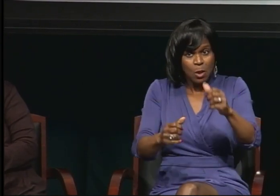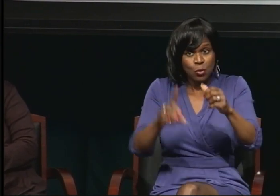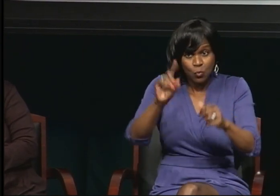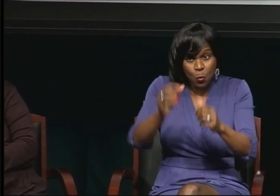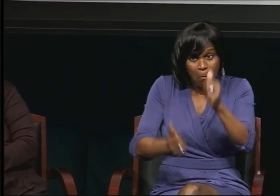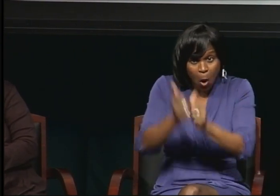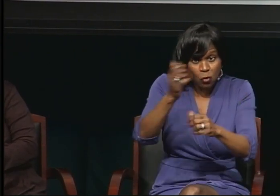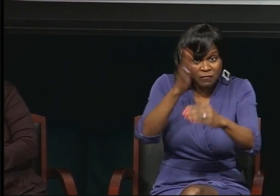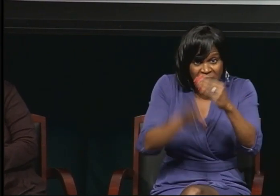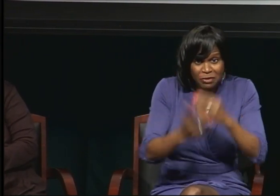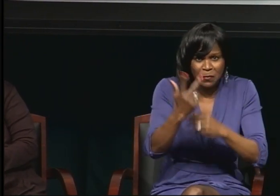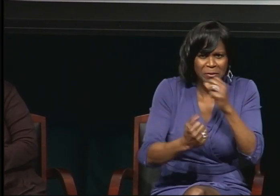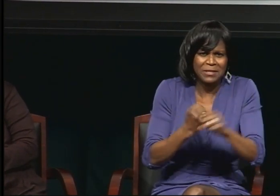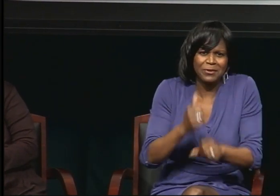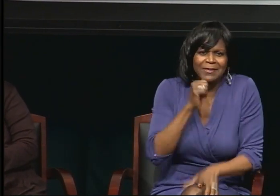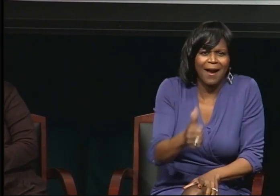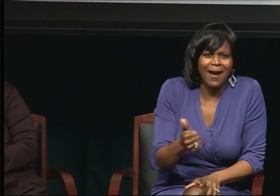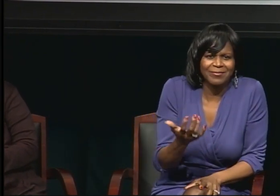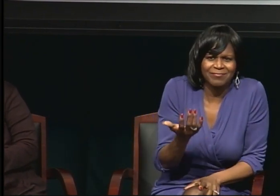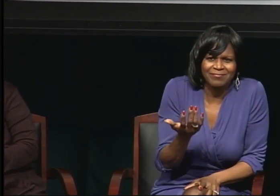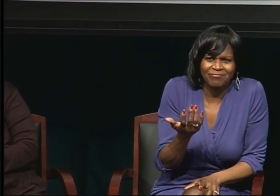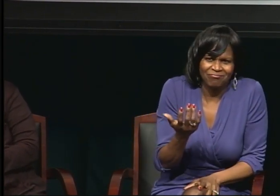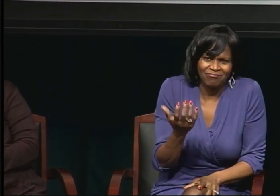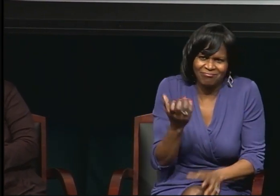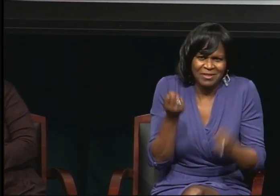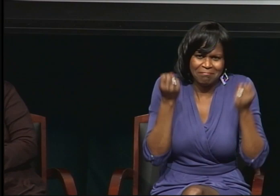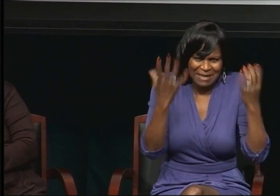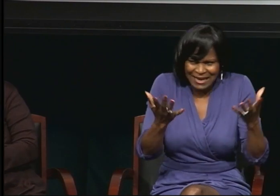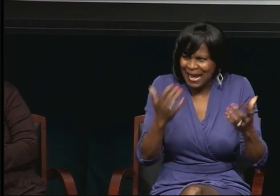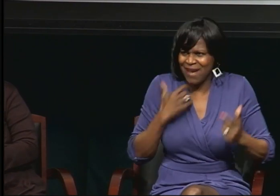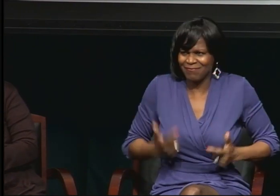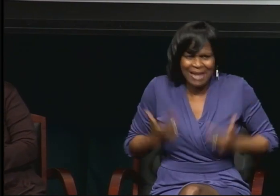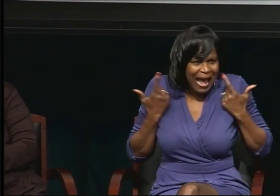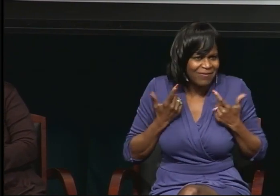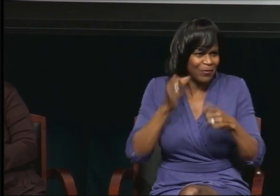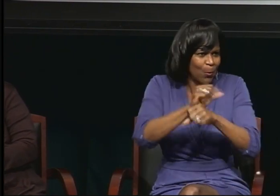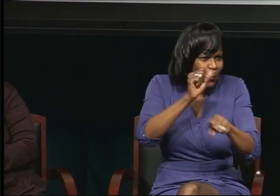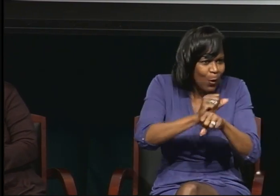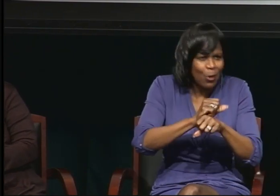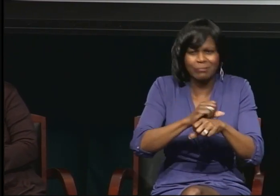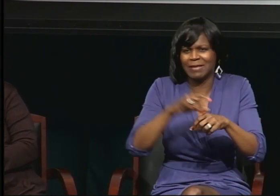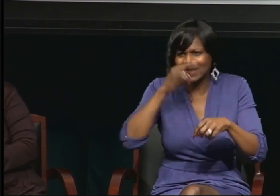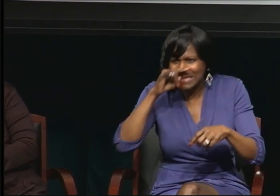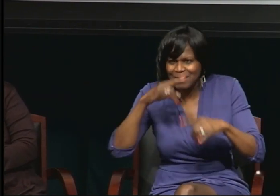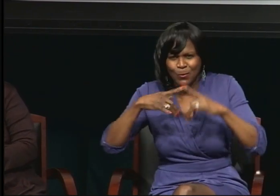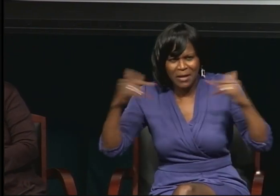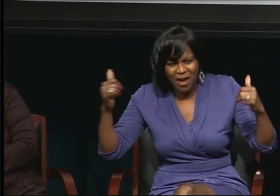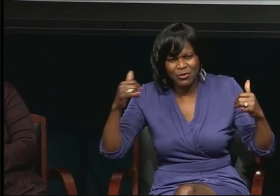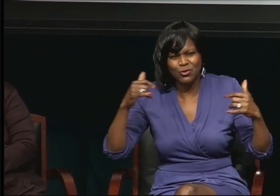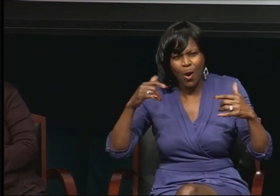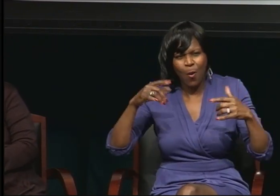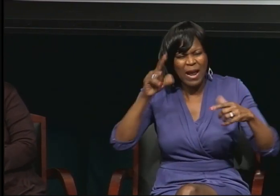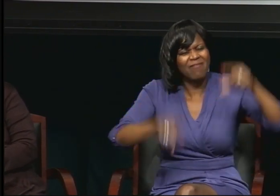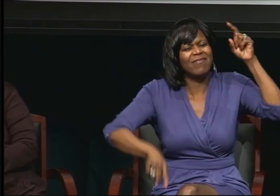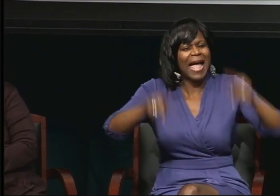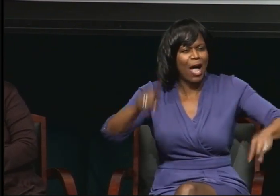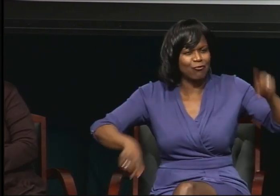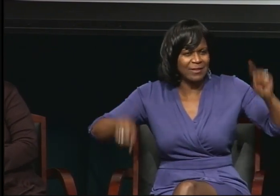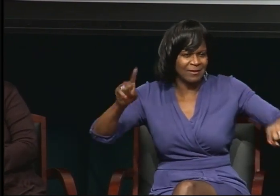finish in about three years. But most people don't do that. Most people have lives, they work, they have kids. And a variety of other things going on. So a different number of years are required